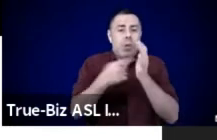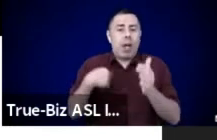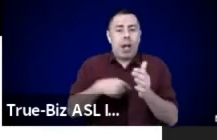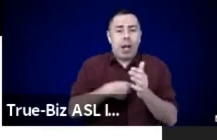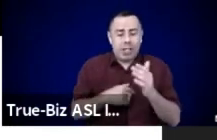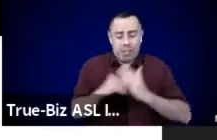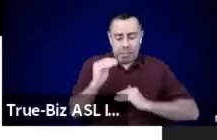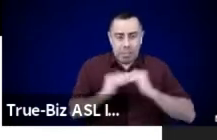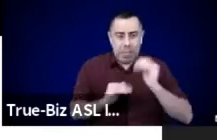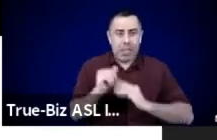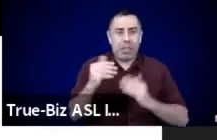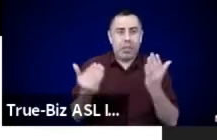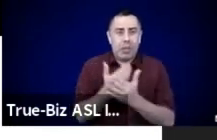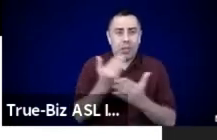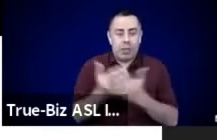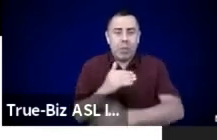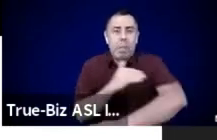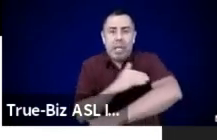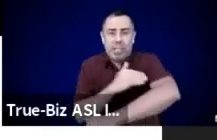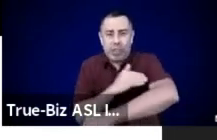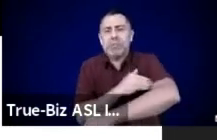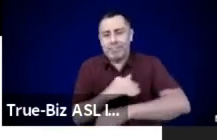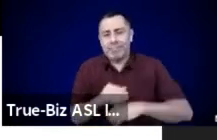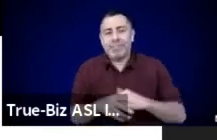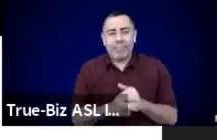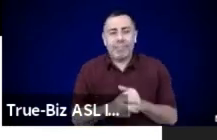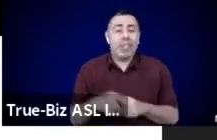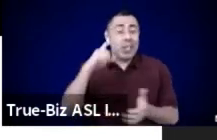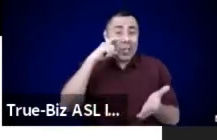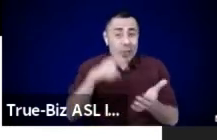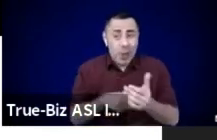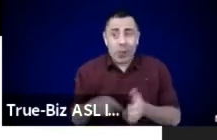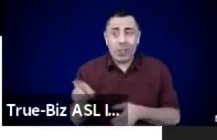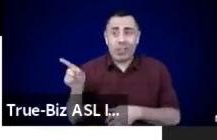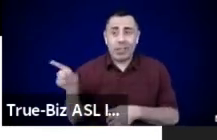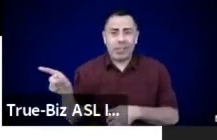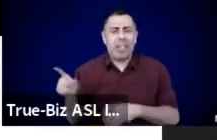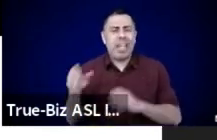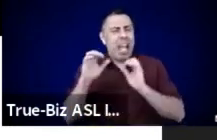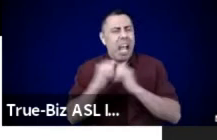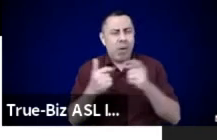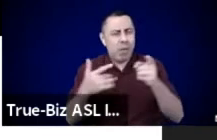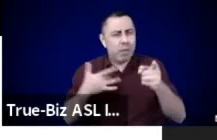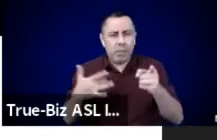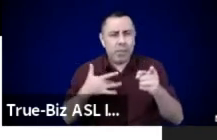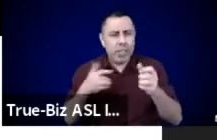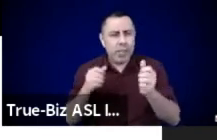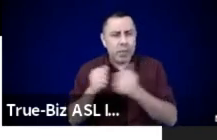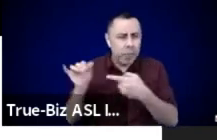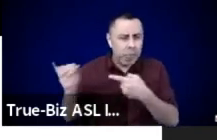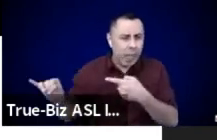Not an old world. Not a new world. The fusion of our ancestors across times and spaces.